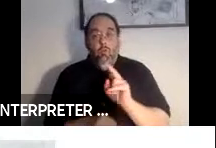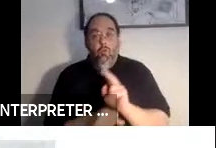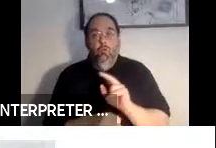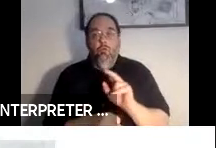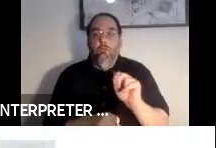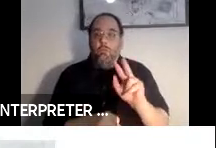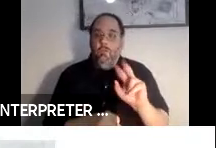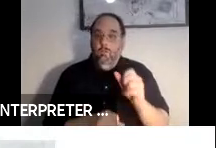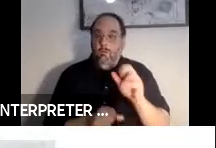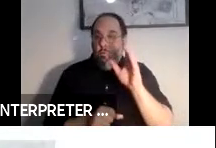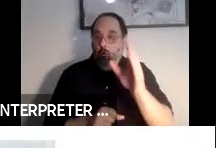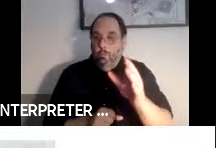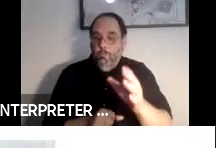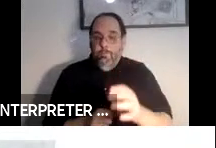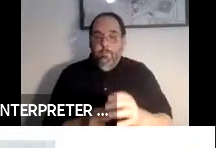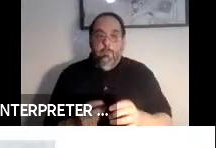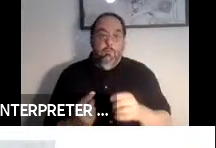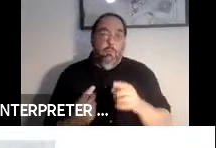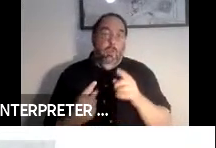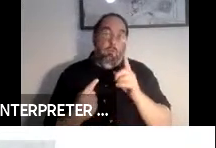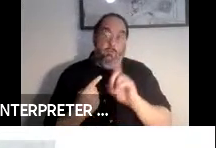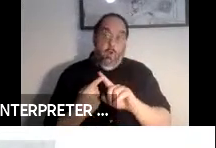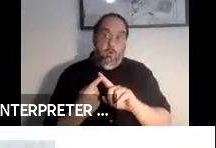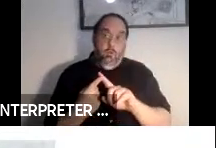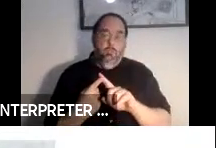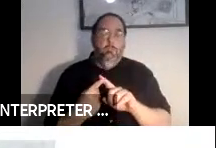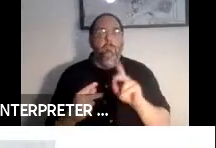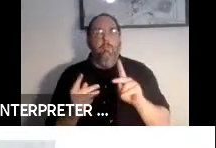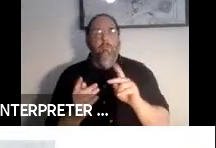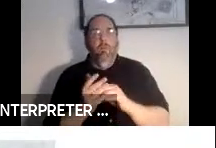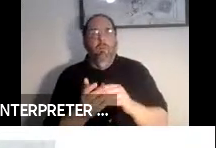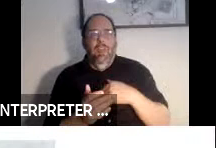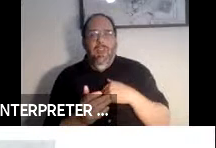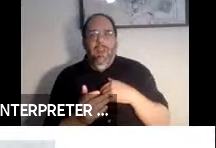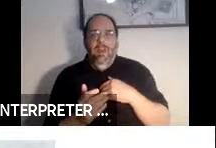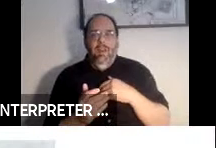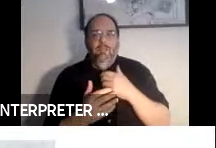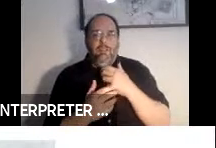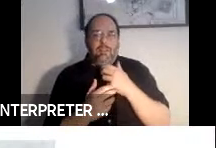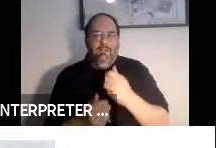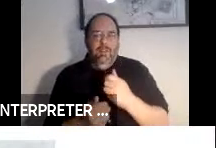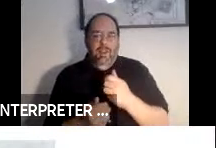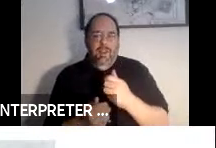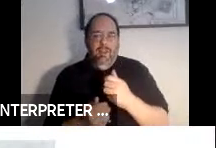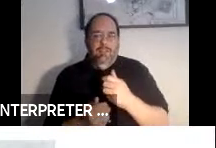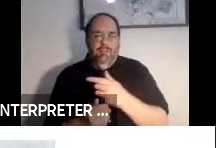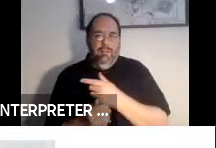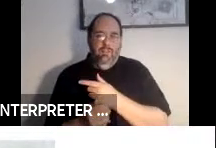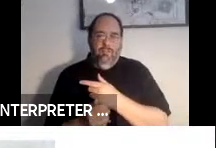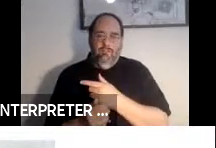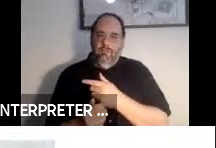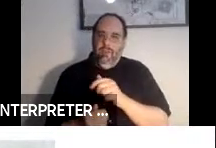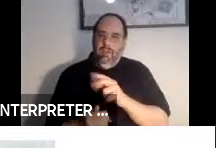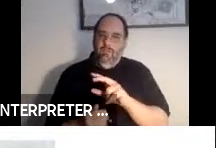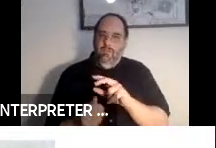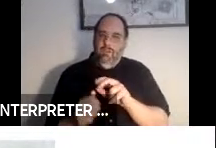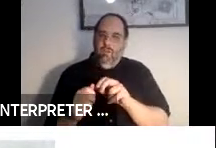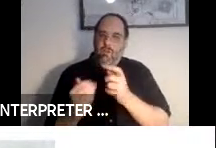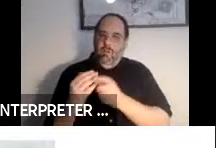So the first is that people often have mis-matched trust in these autonomous systems and robots.